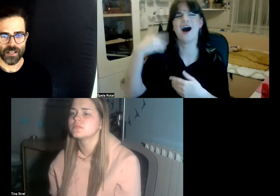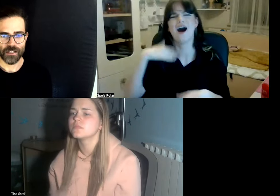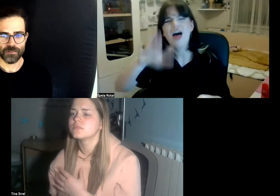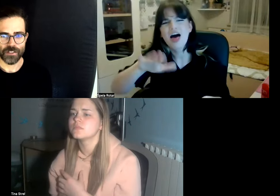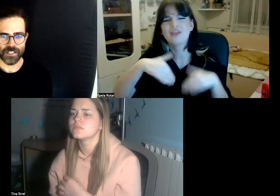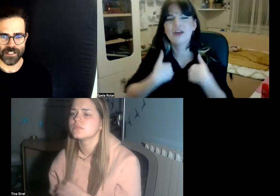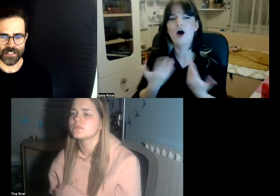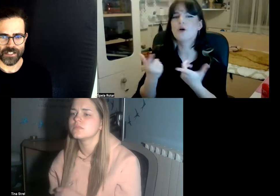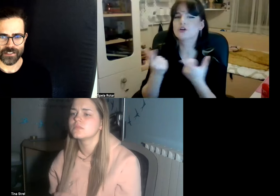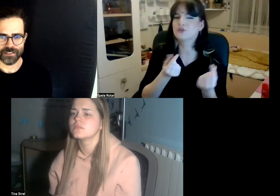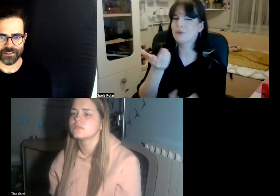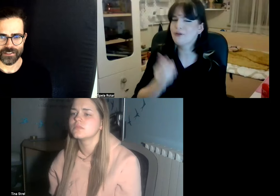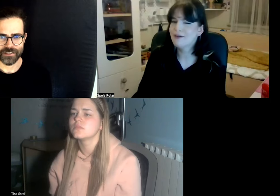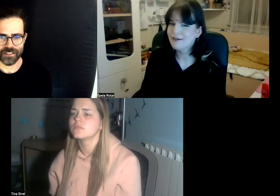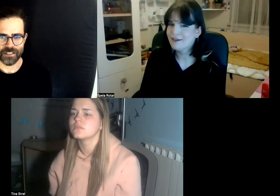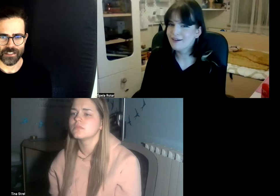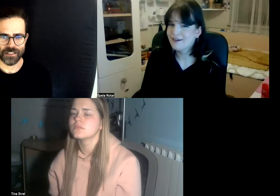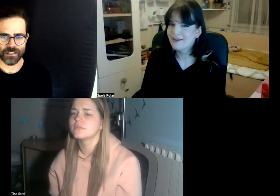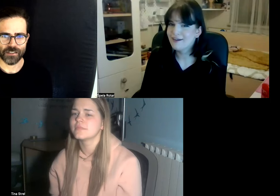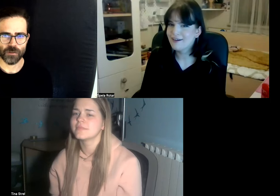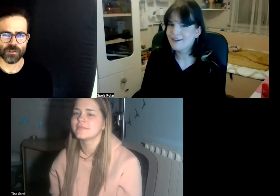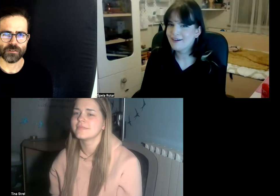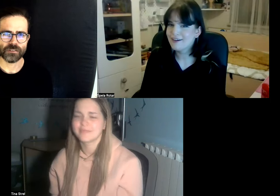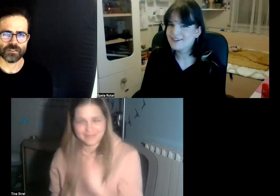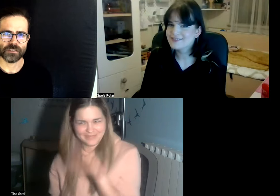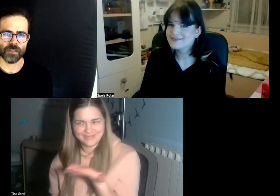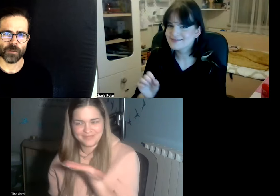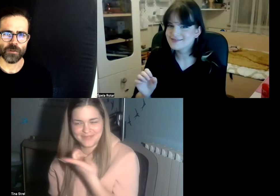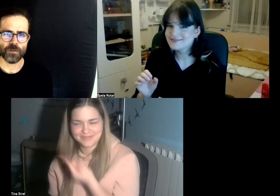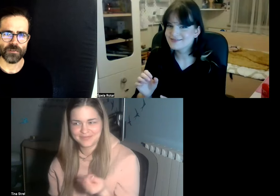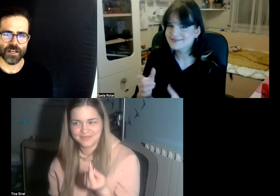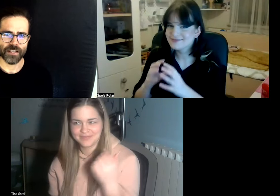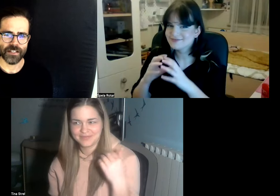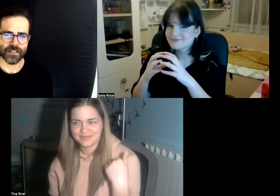and for instance what I mean what do you prefer you know